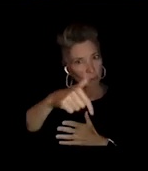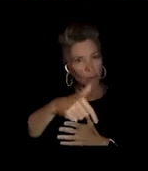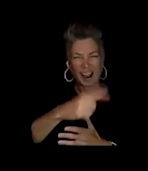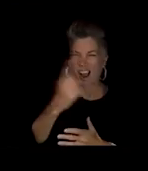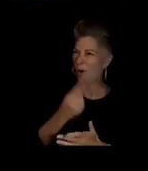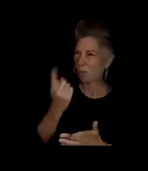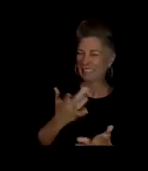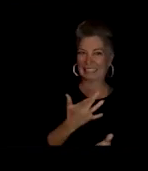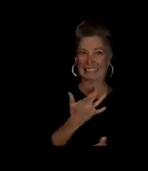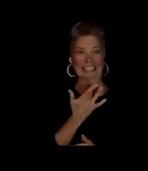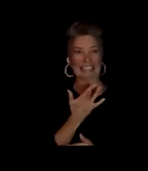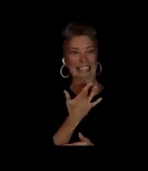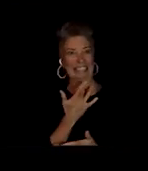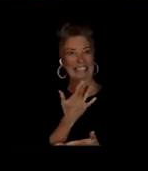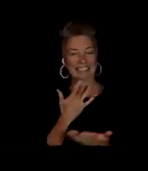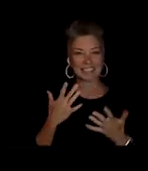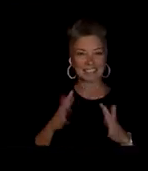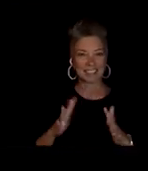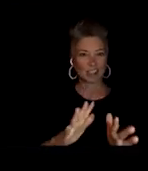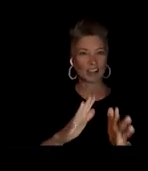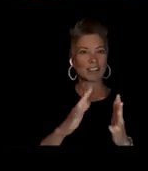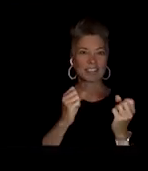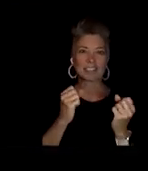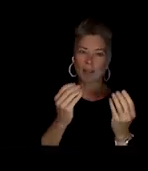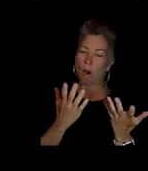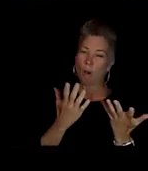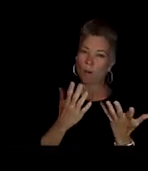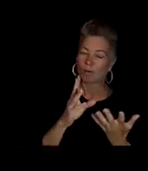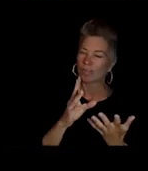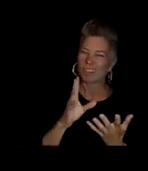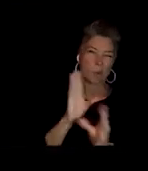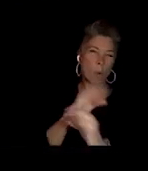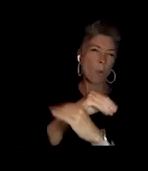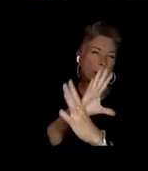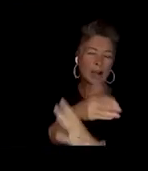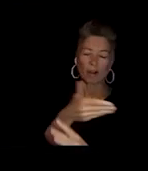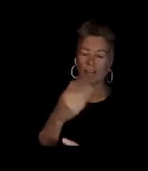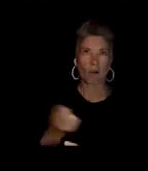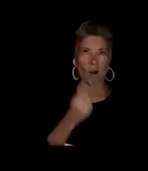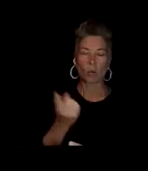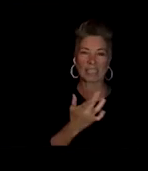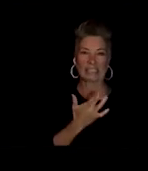So I'm, I'm thankful that we, we got through it and my sweat didn't like pour into my eyes